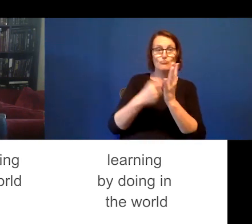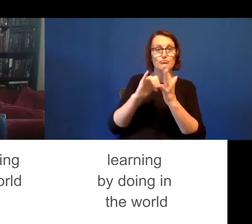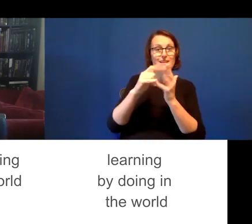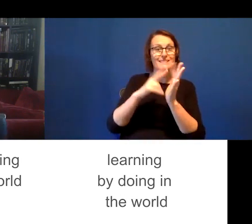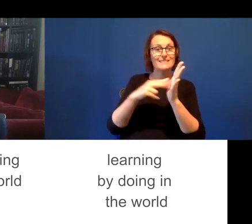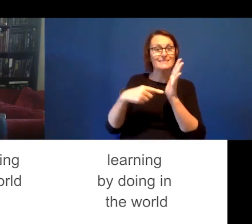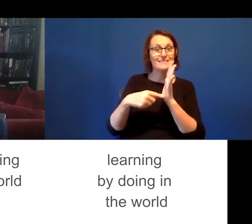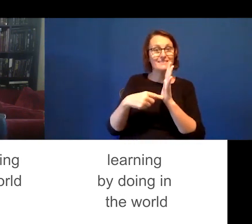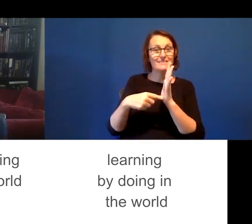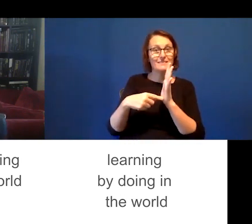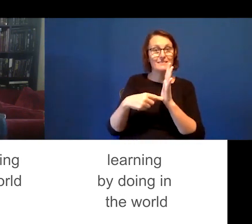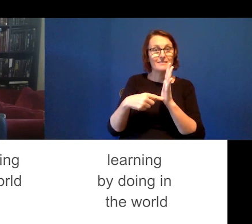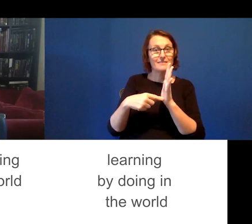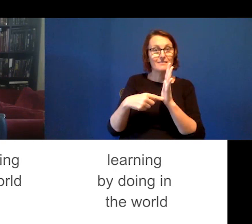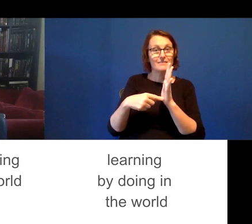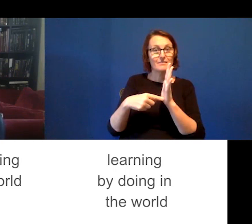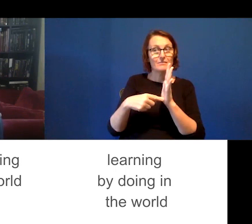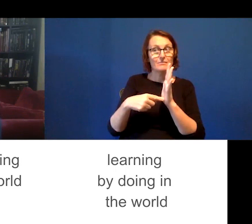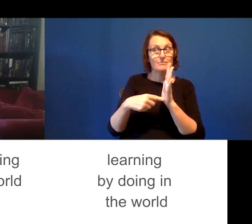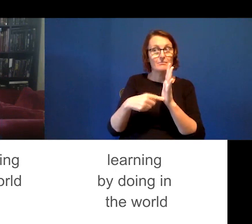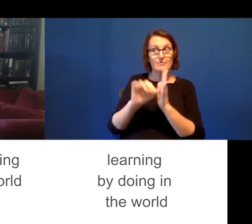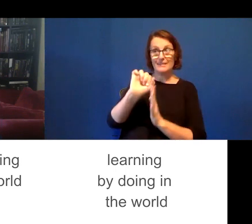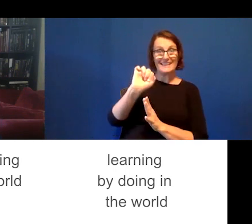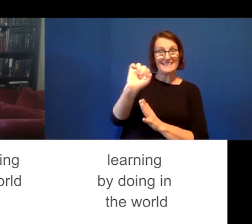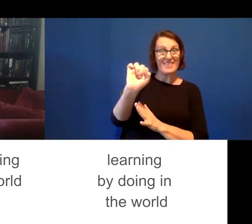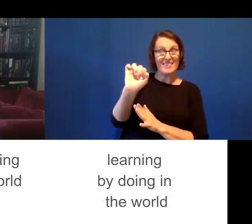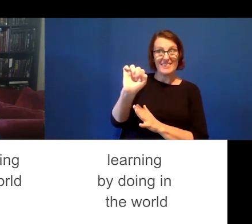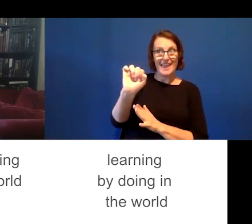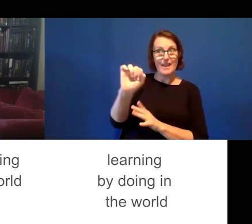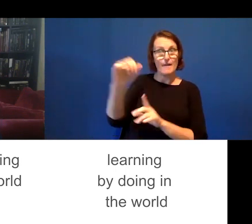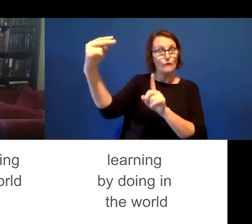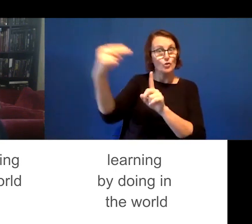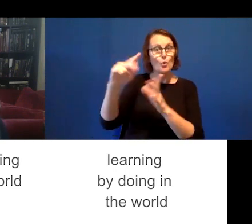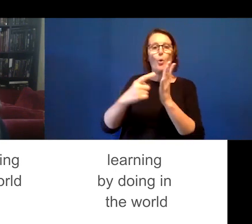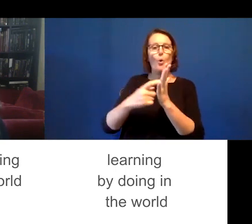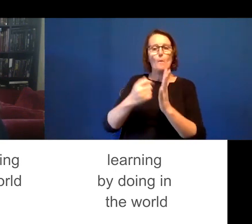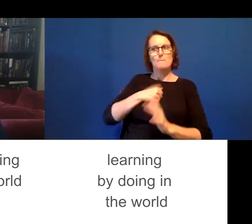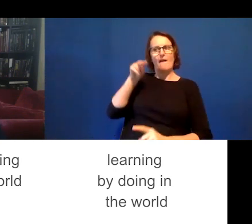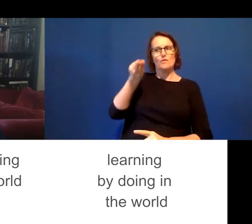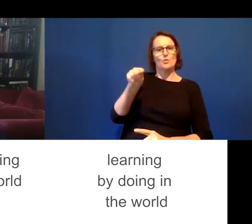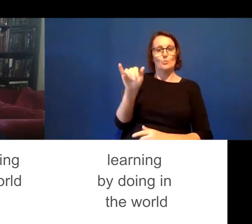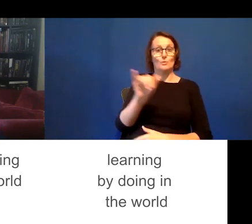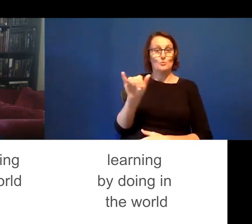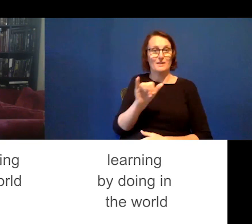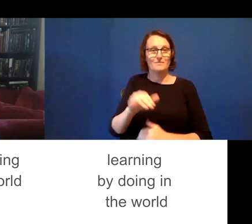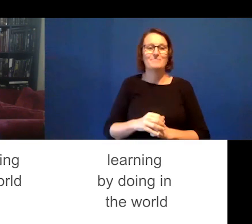are you recognising them on their own terms or yours?